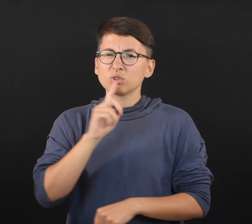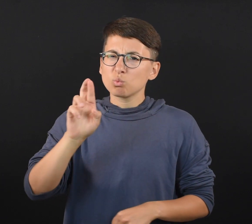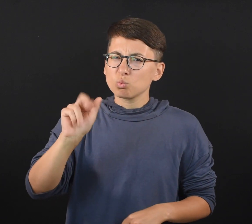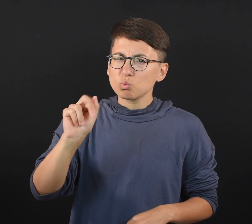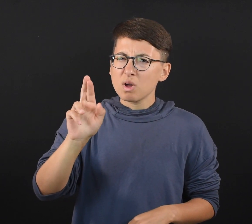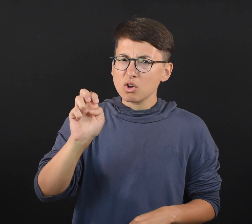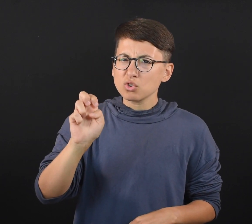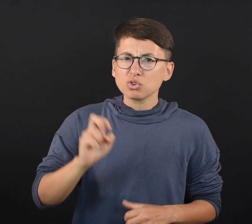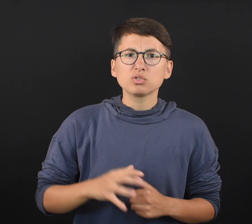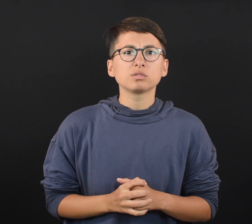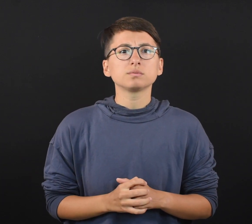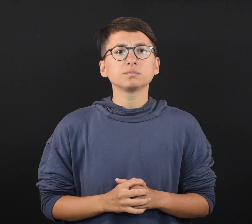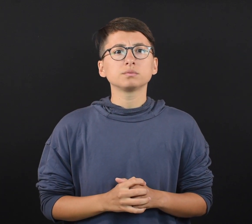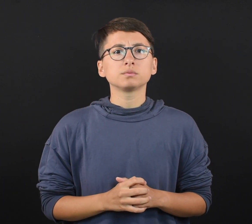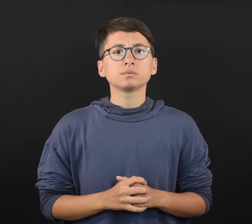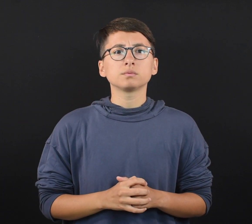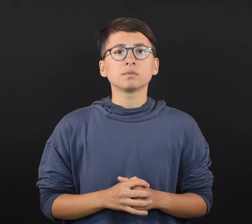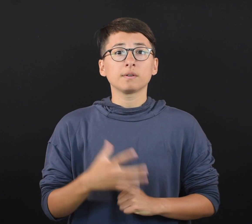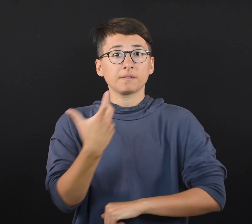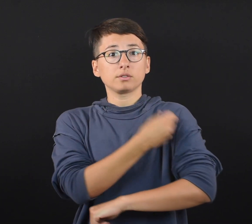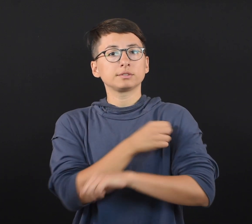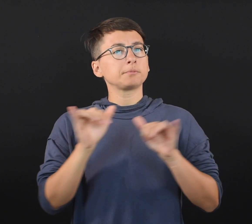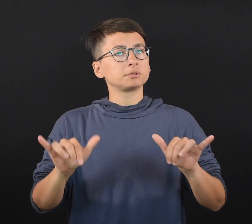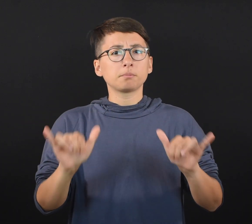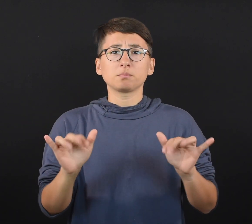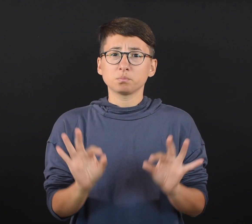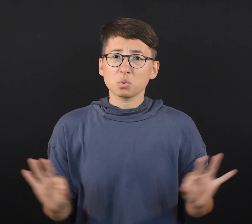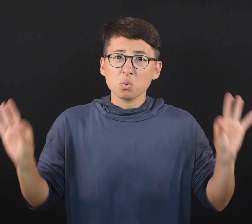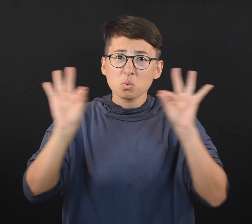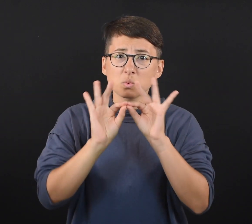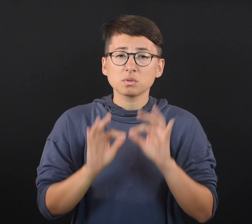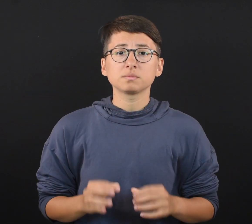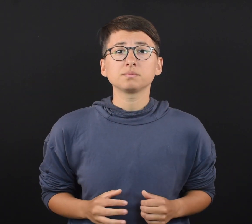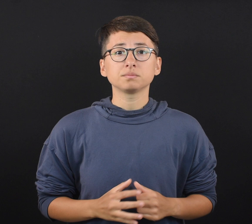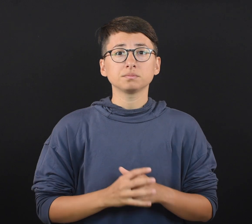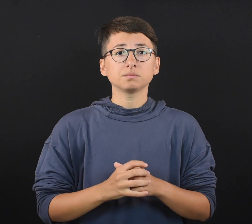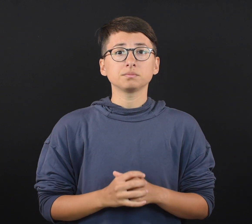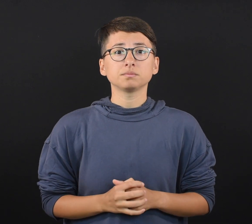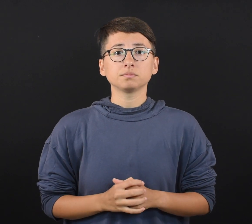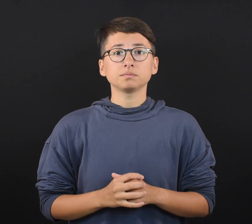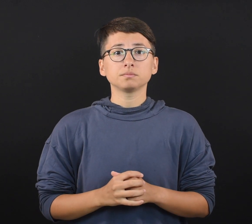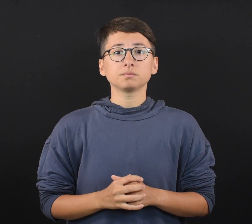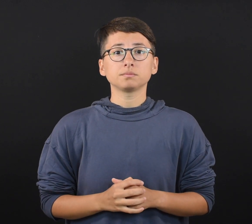vaccination are rare; vaccination remains important